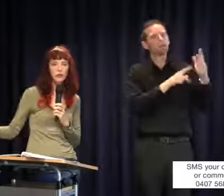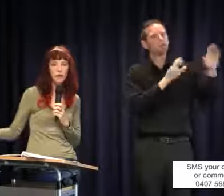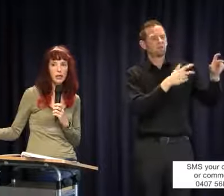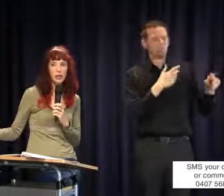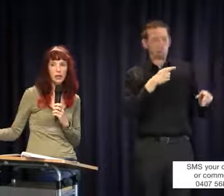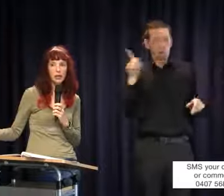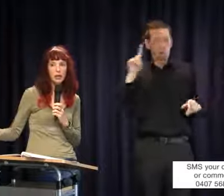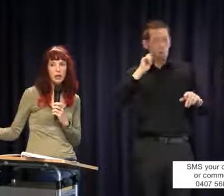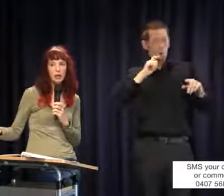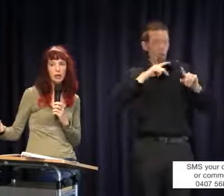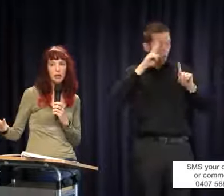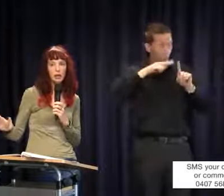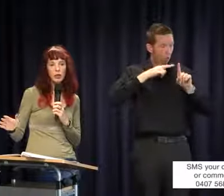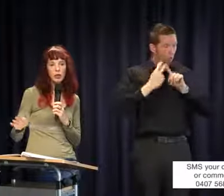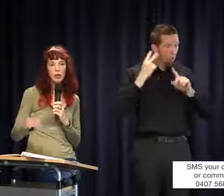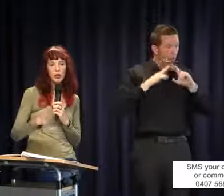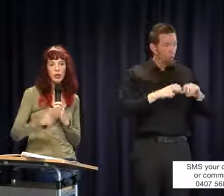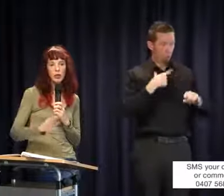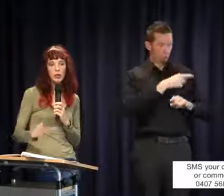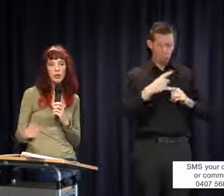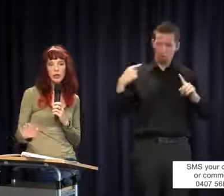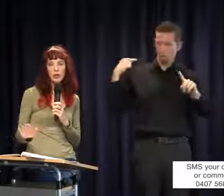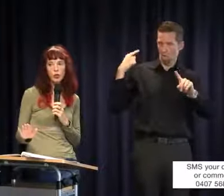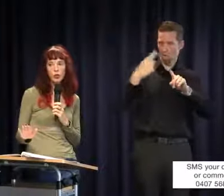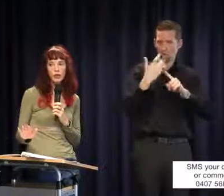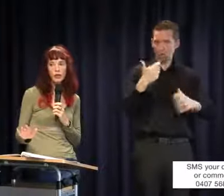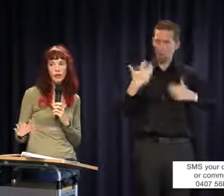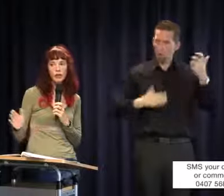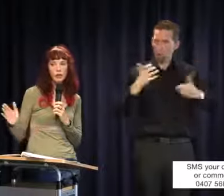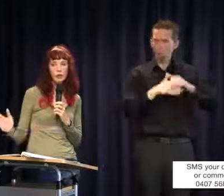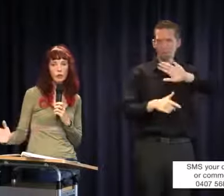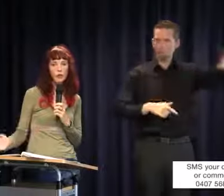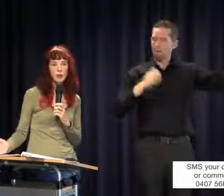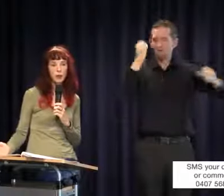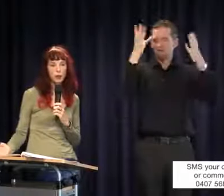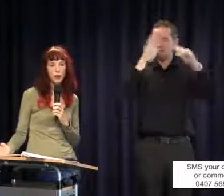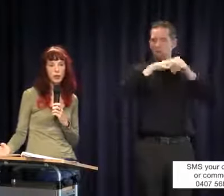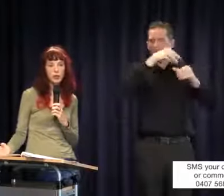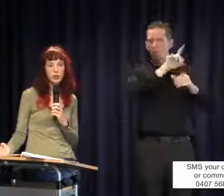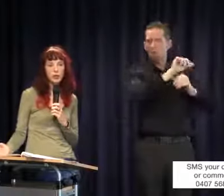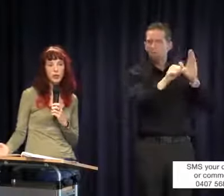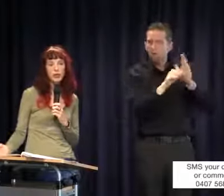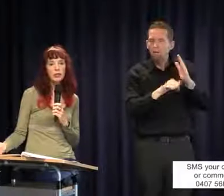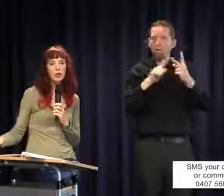even matter. Just forget about internal funding, forget about the school's funding. You need